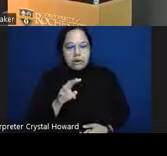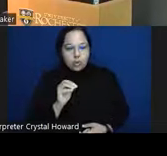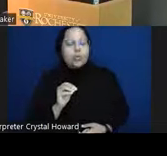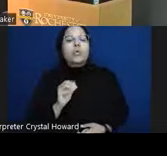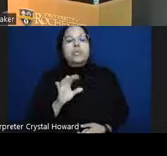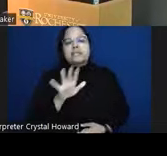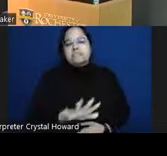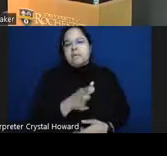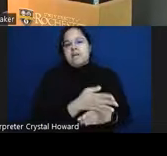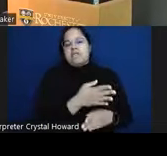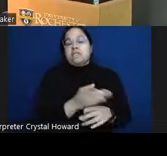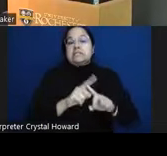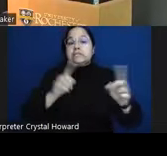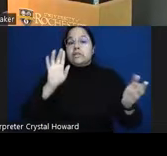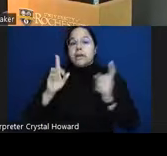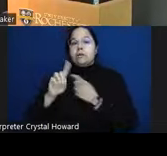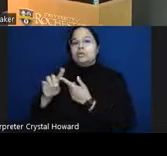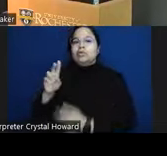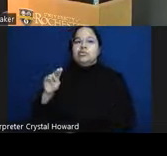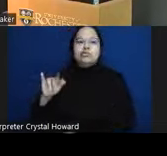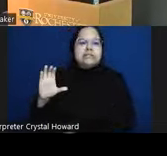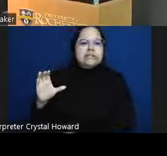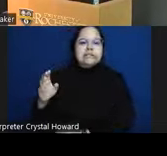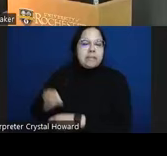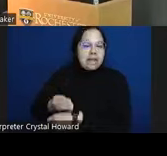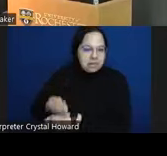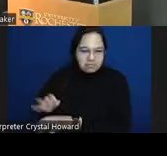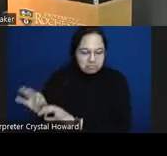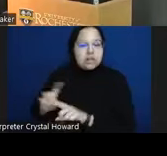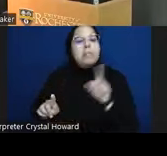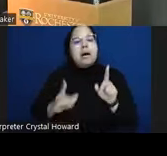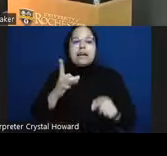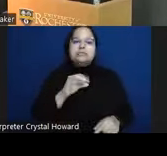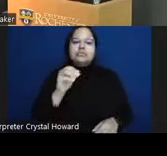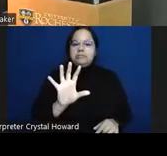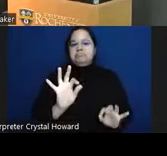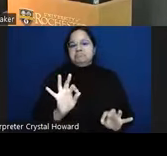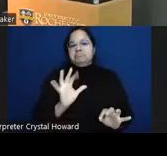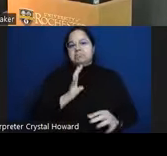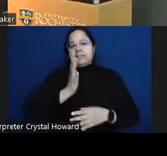or Miami but that's about the average um size right now across the country as you can see this